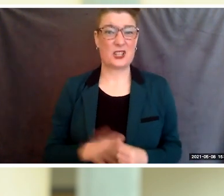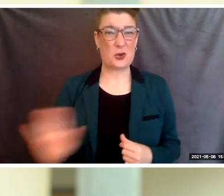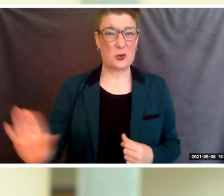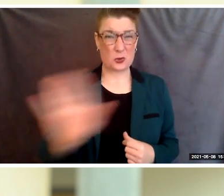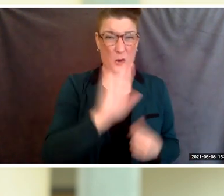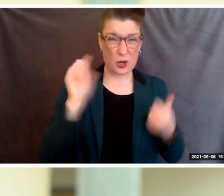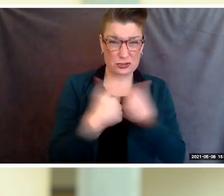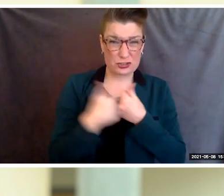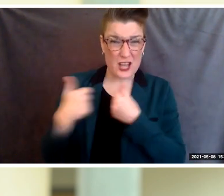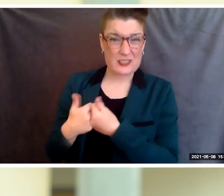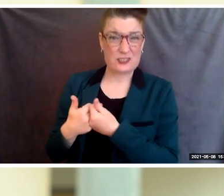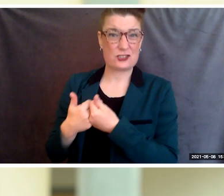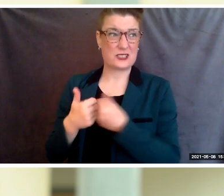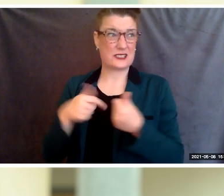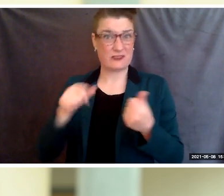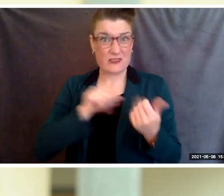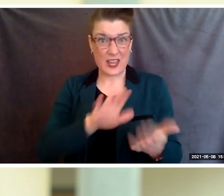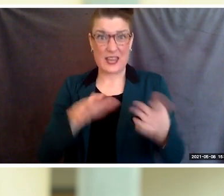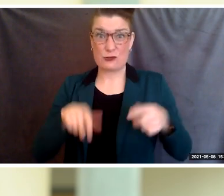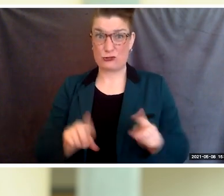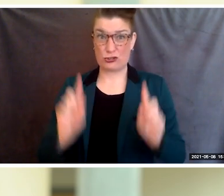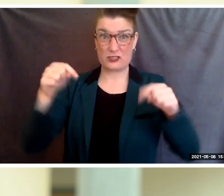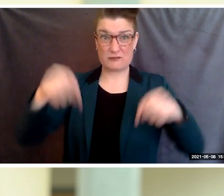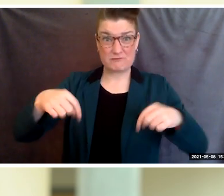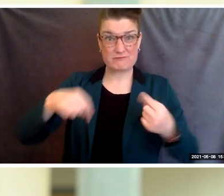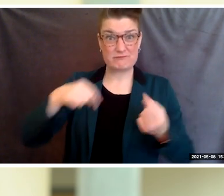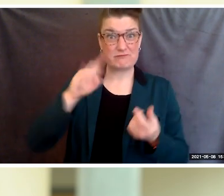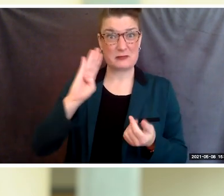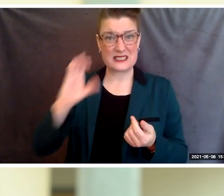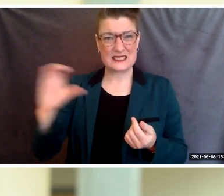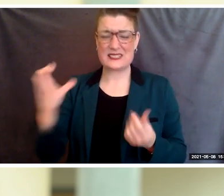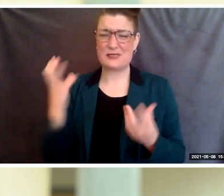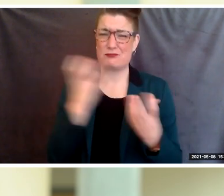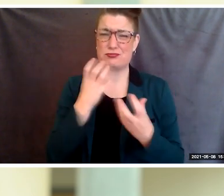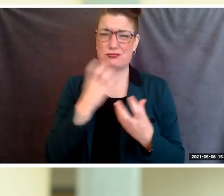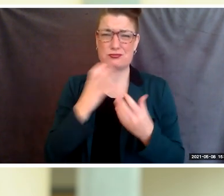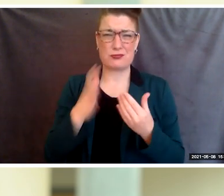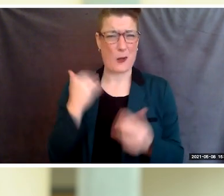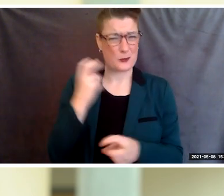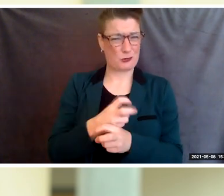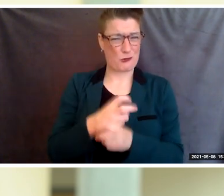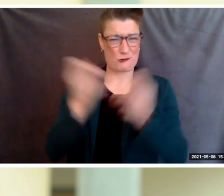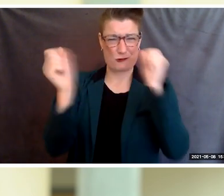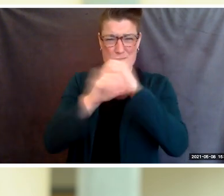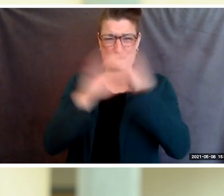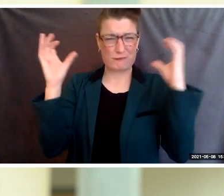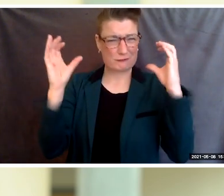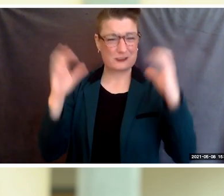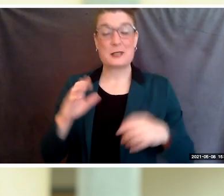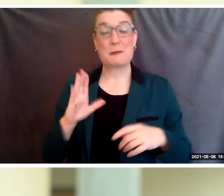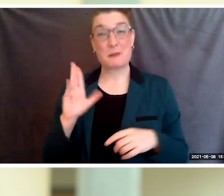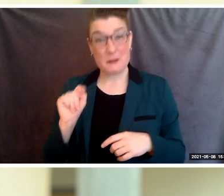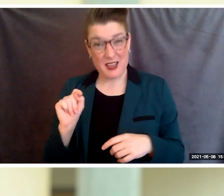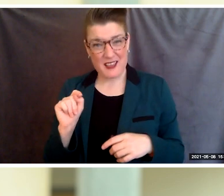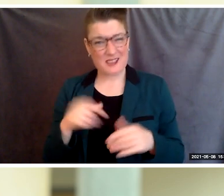during your time at BCC is almost beyond comprehension. And yet, despite these challenges,